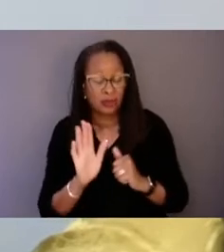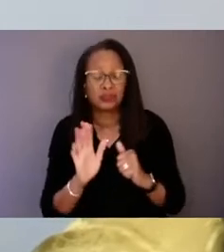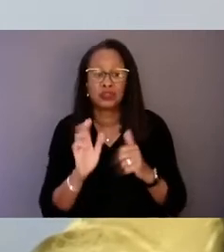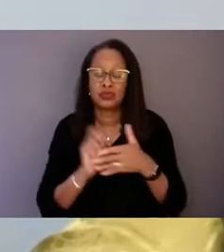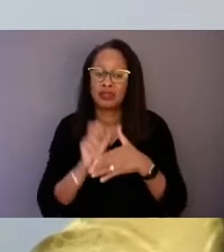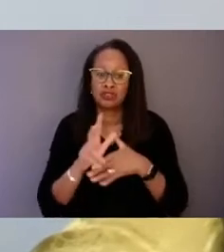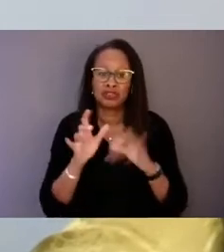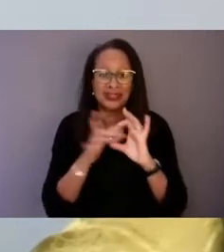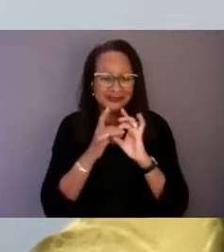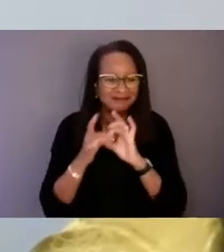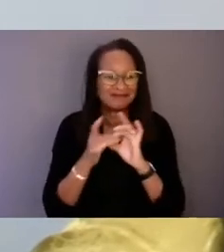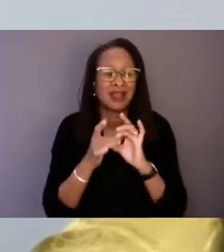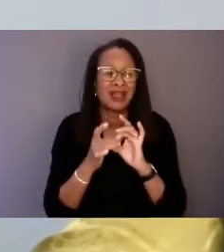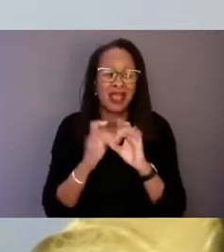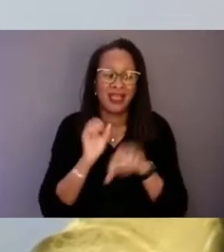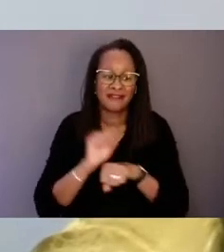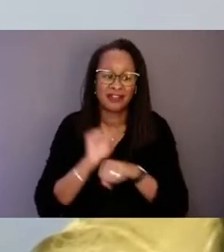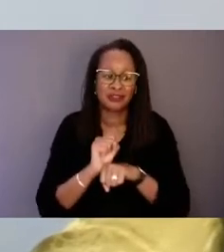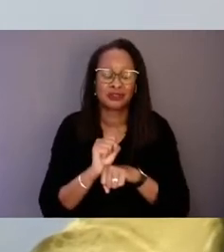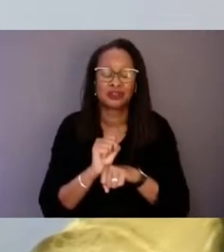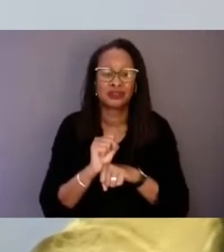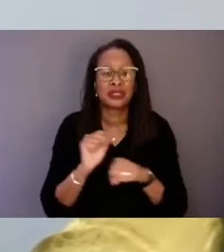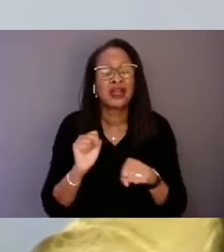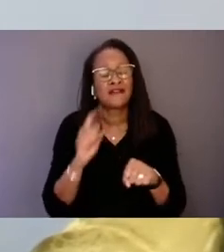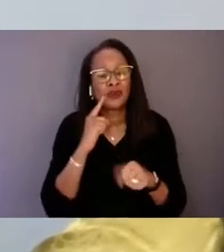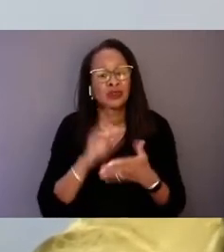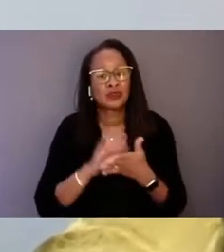Thank you, Senator Catherine Cortez Masto, for joining us today.